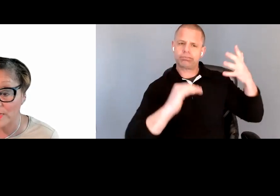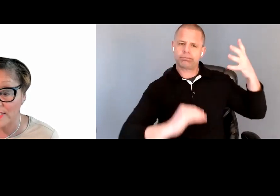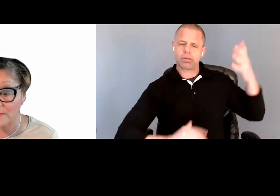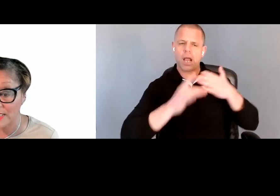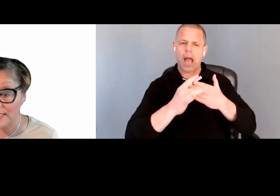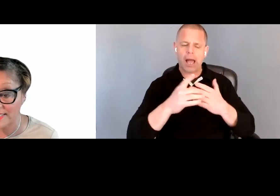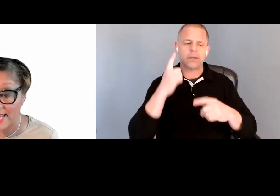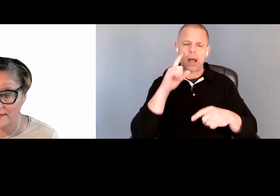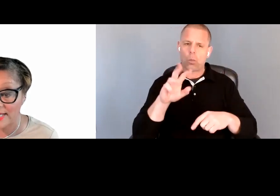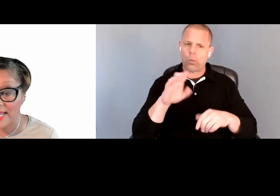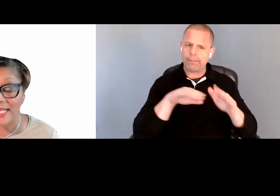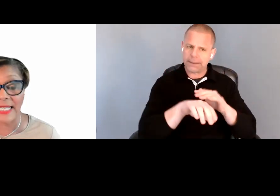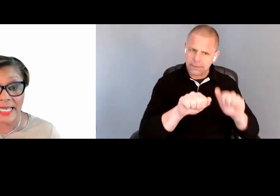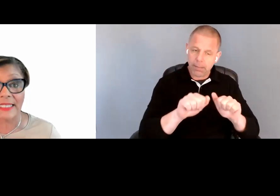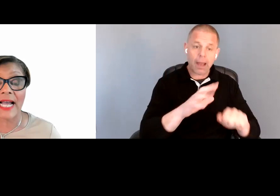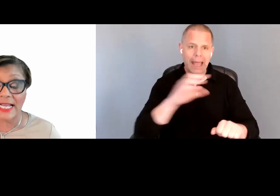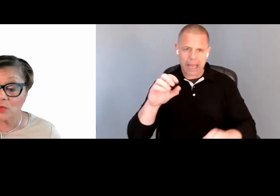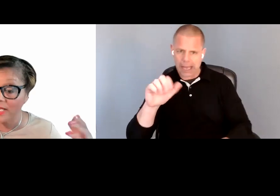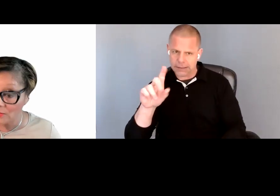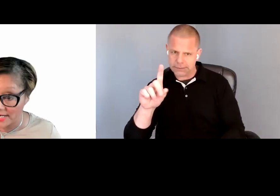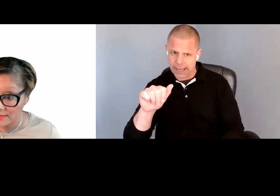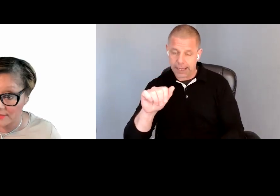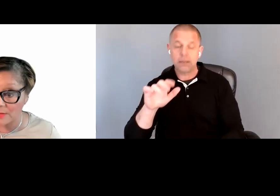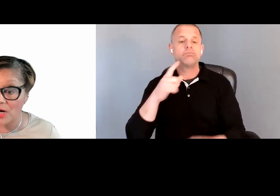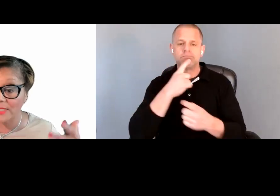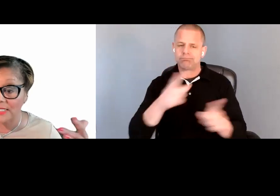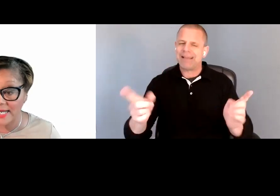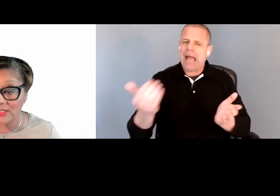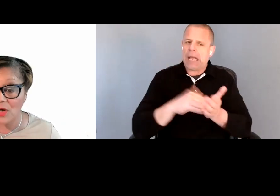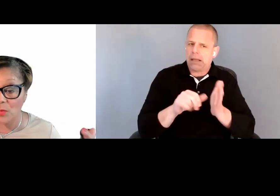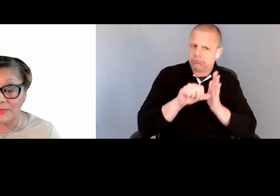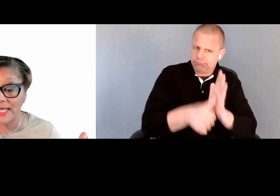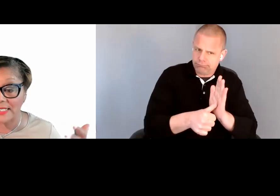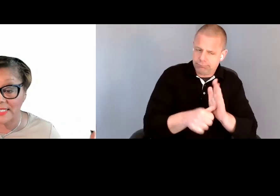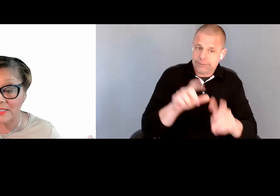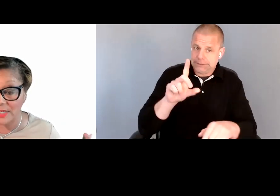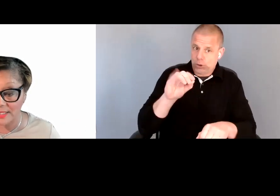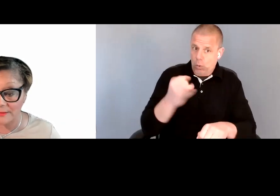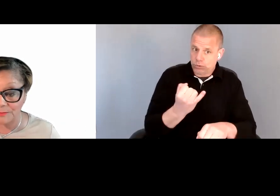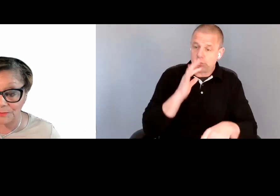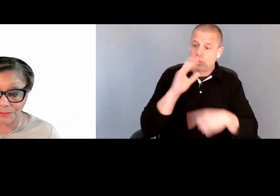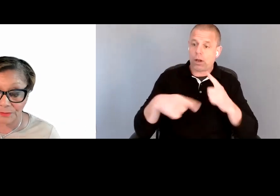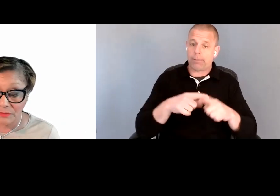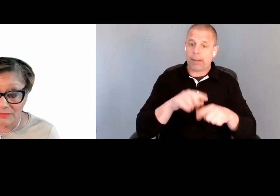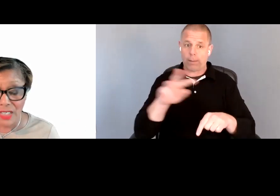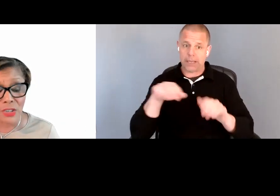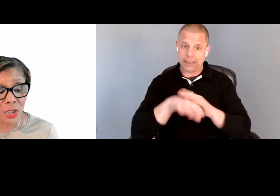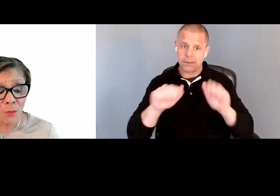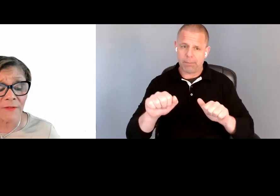with Disabilities Act. Again, the Department reiterated its stance on website accessibility.